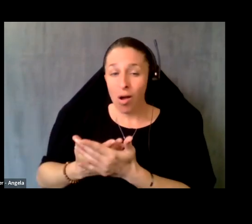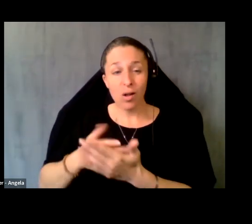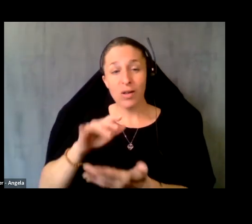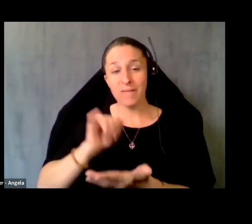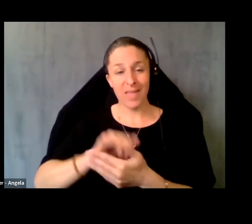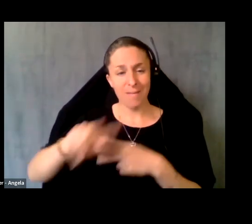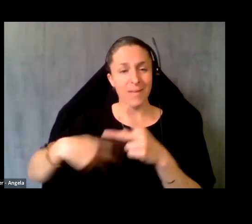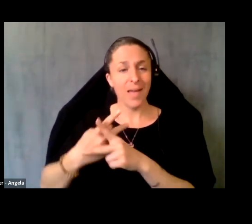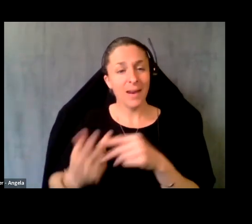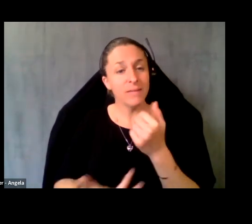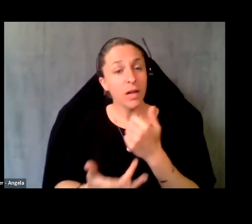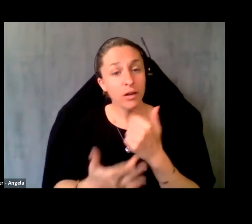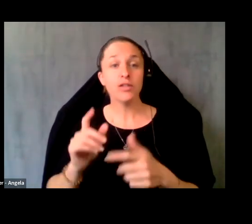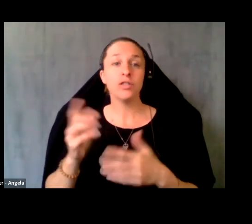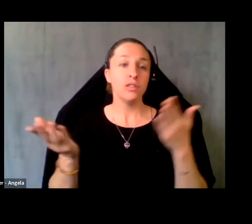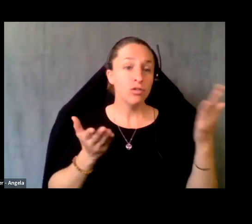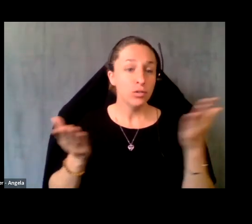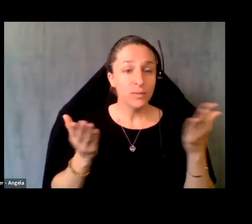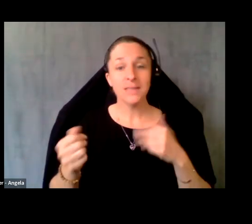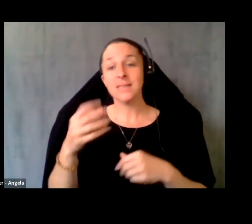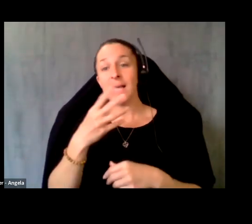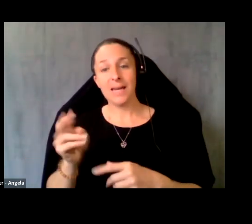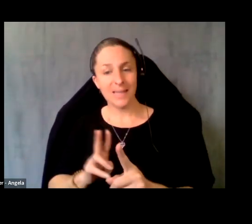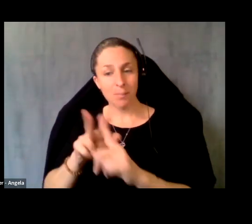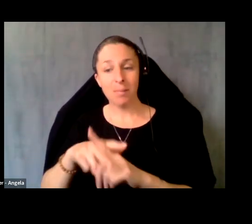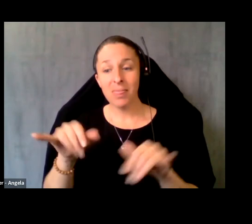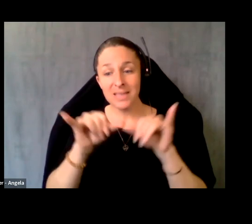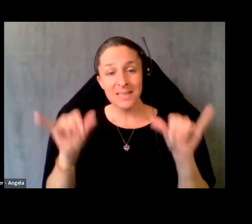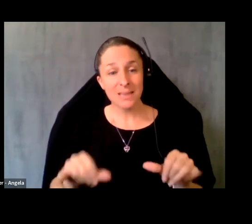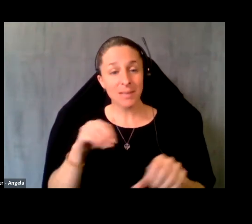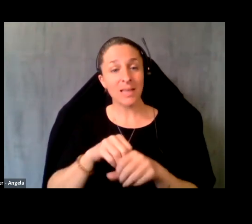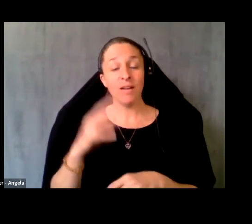of technology and services and implemented the system in 4 community health centers